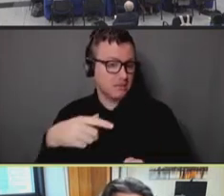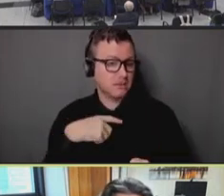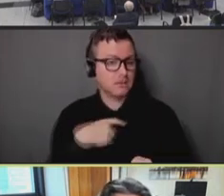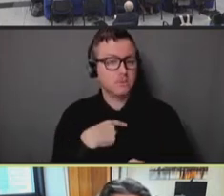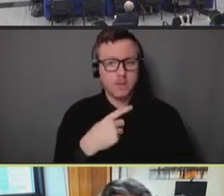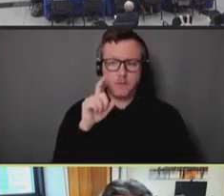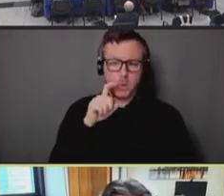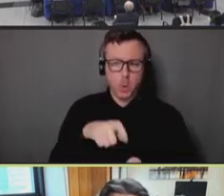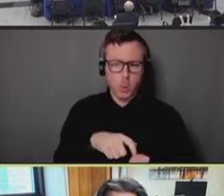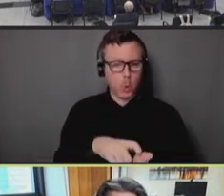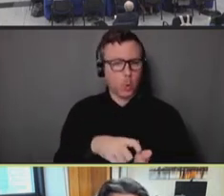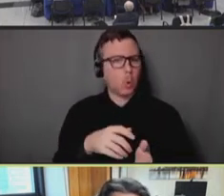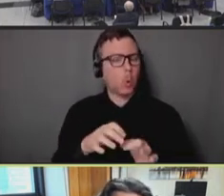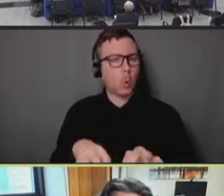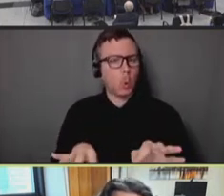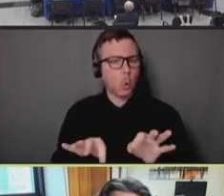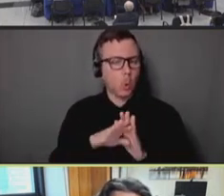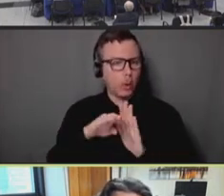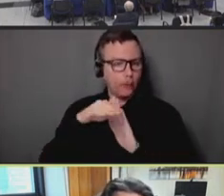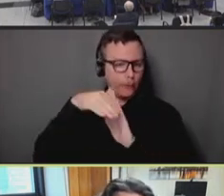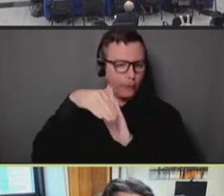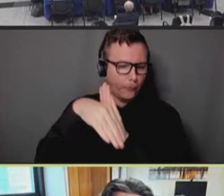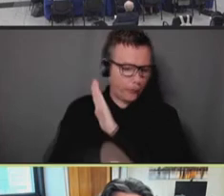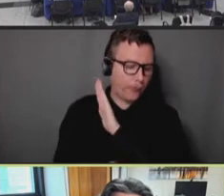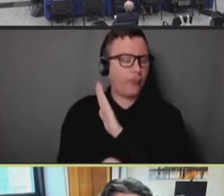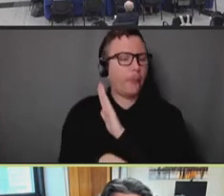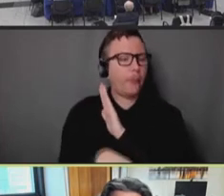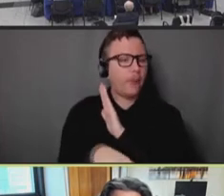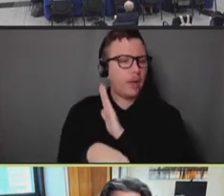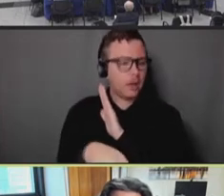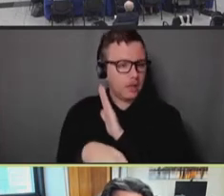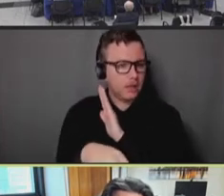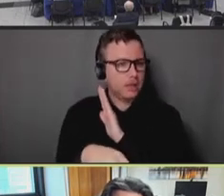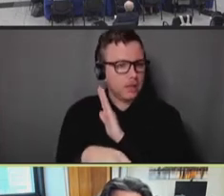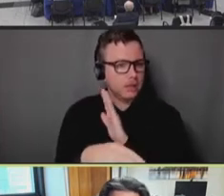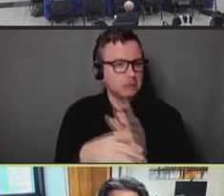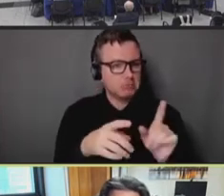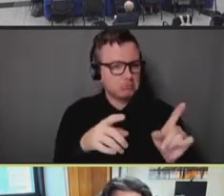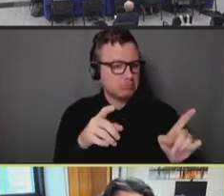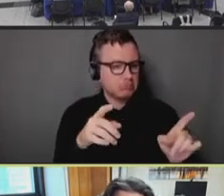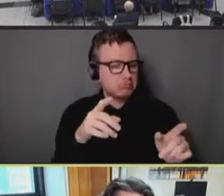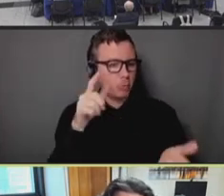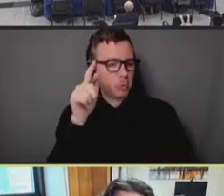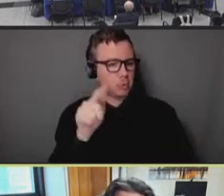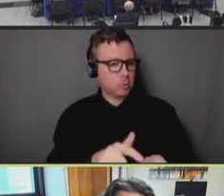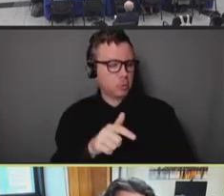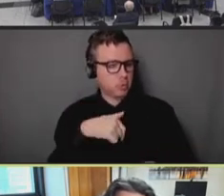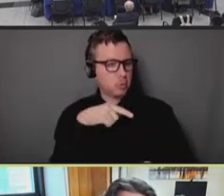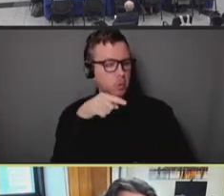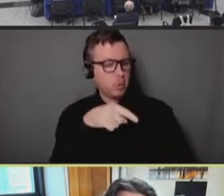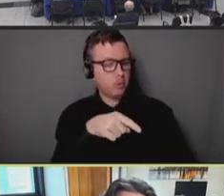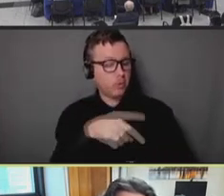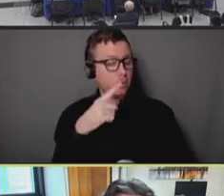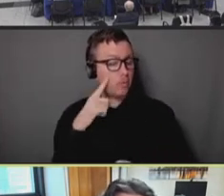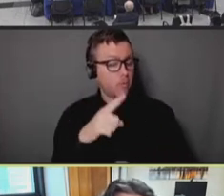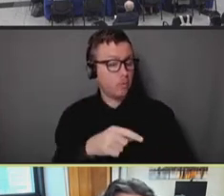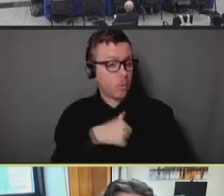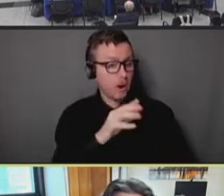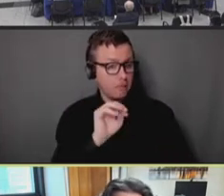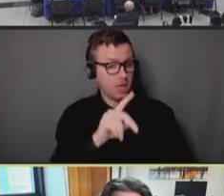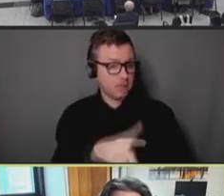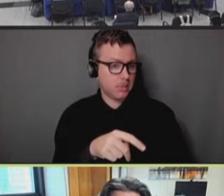significant and steep decline in cases. At one point in the monkeypox outbreak, the monkeypox